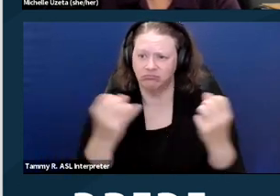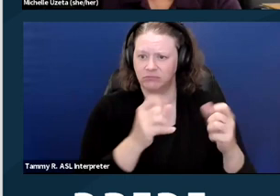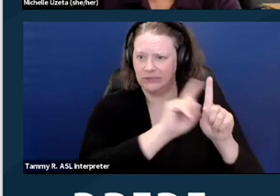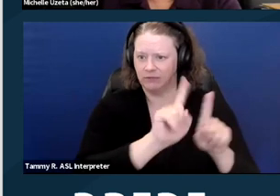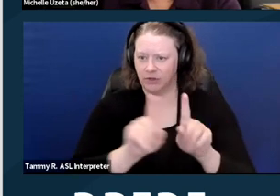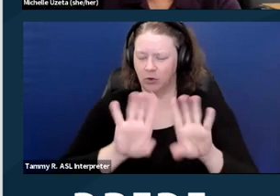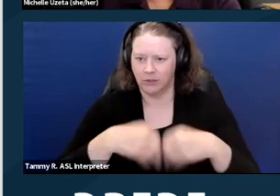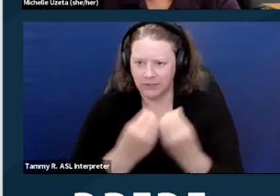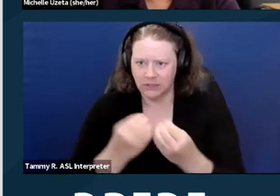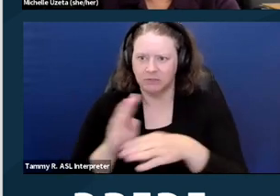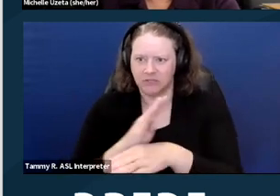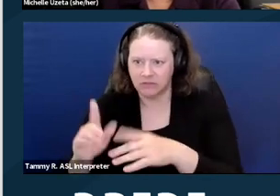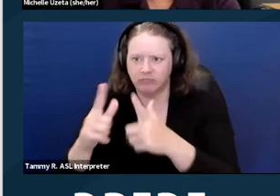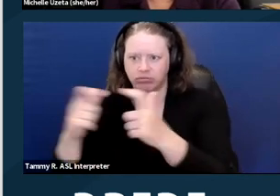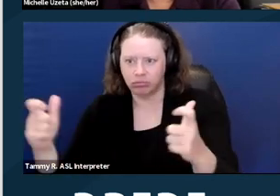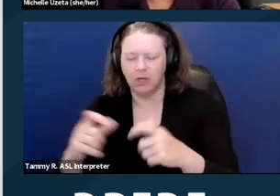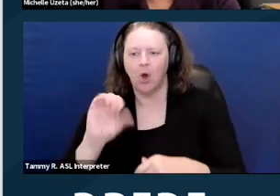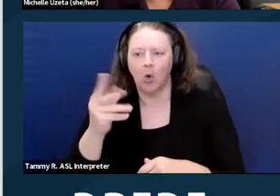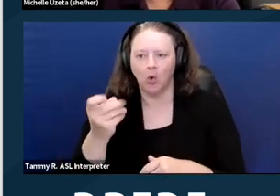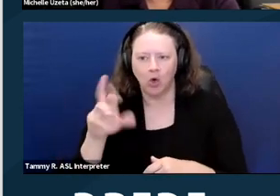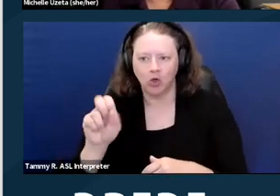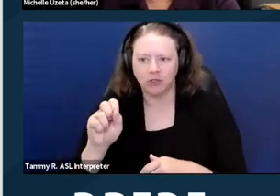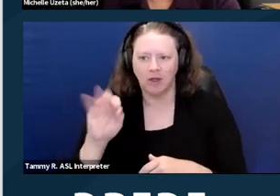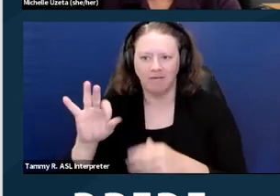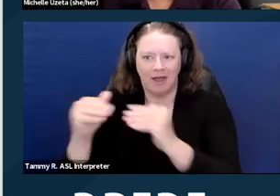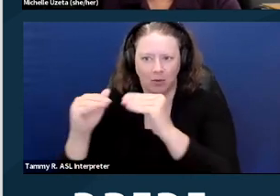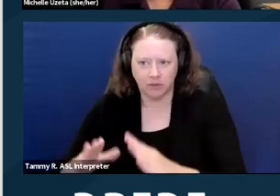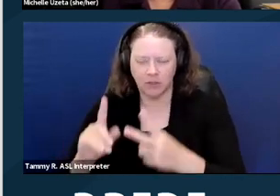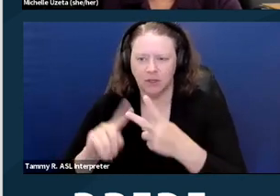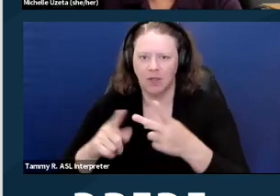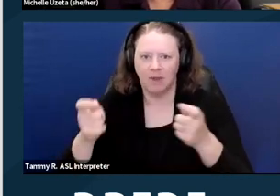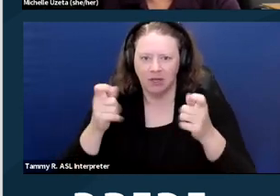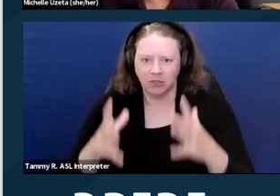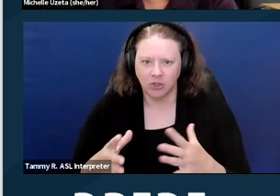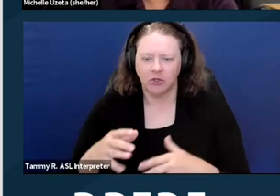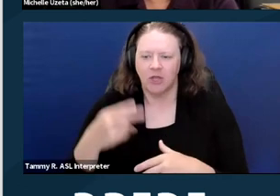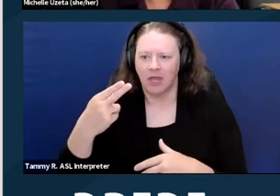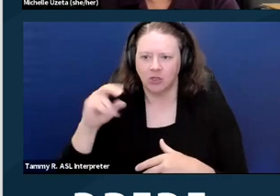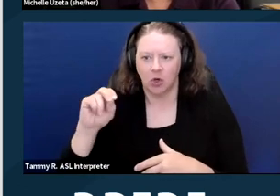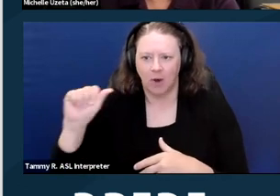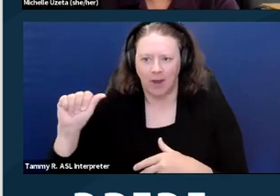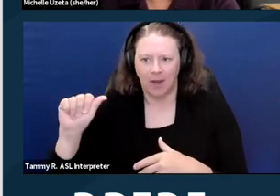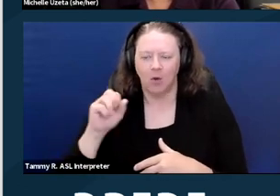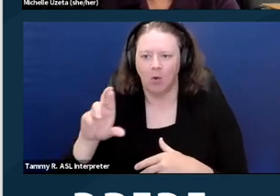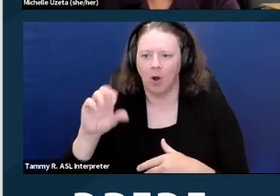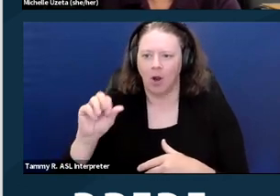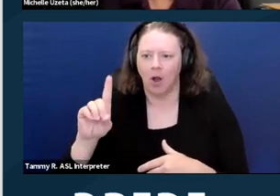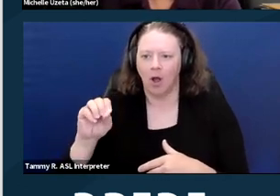So owners of housing, managers of housing, homeowners associations or condo associations,